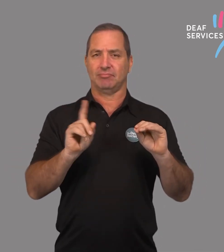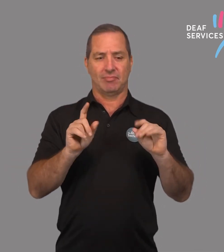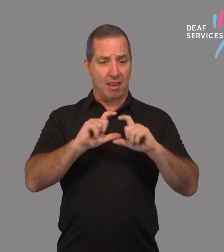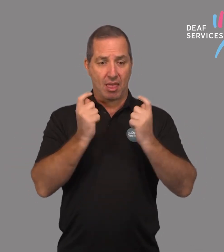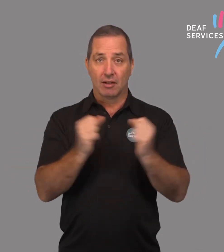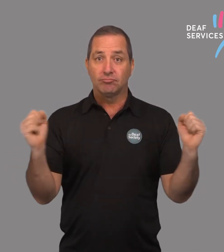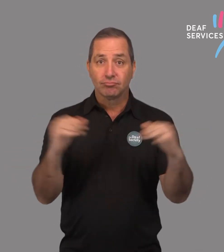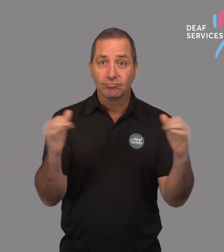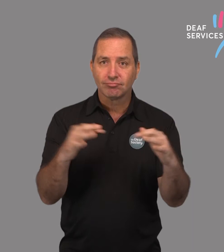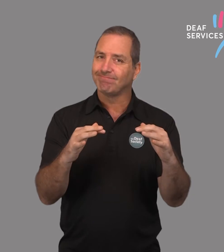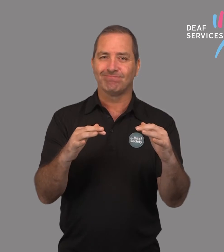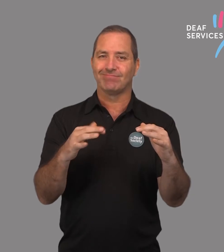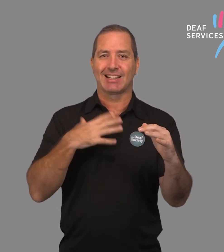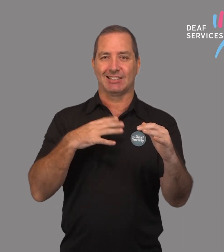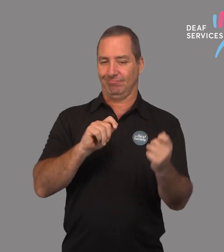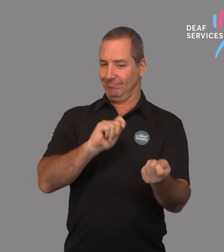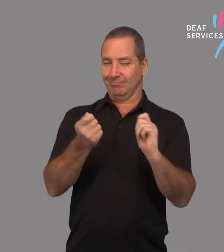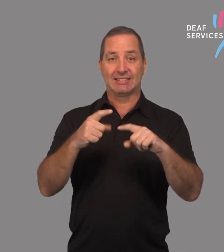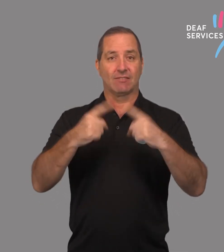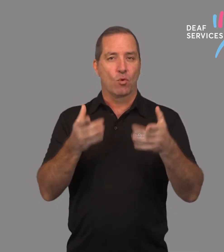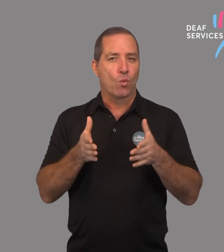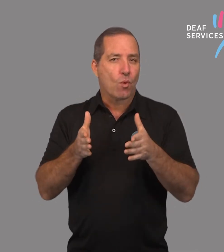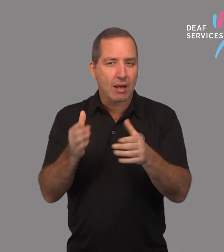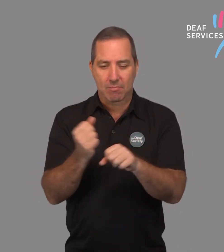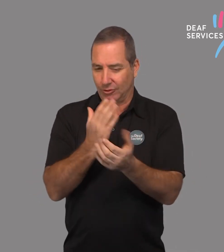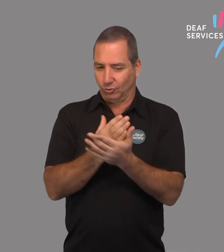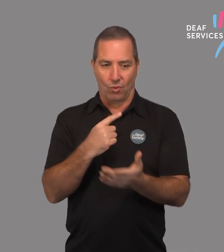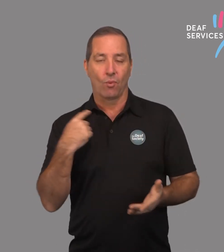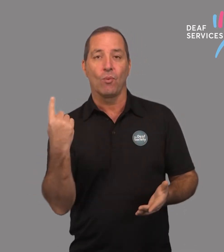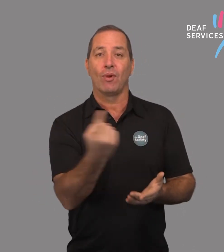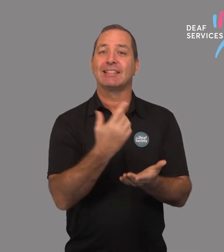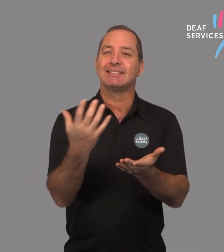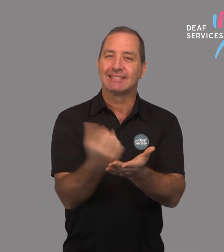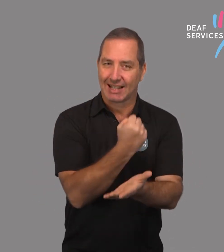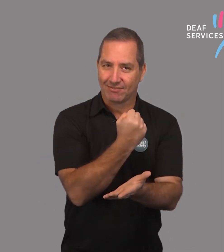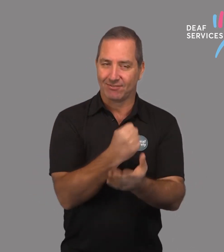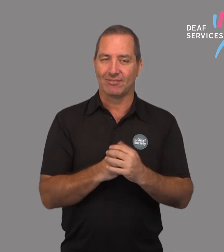This means we have had to make some changes, to make sure we can continue to run our Education service, in the safest way possible.